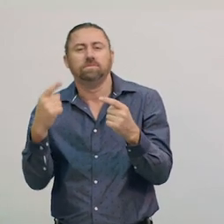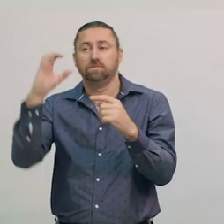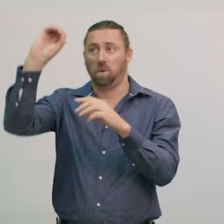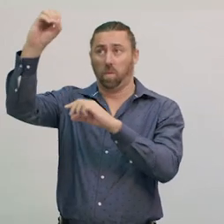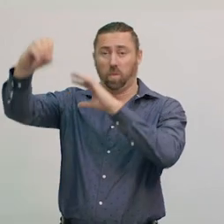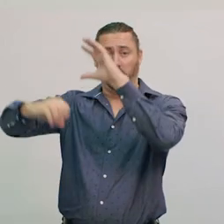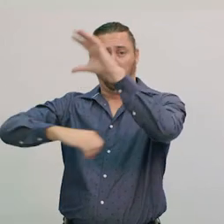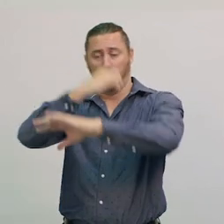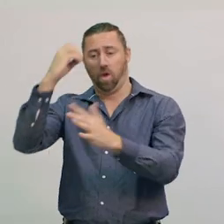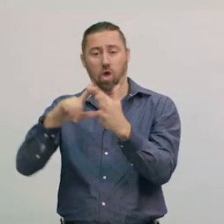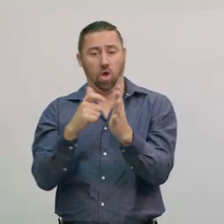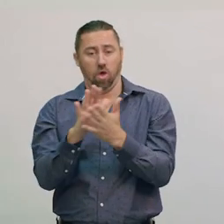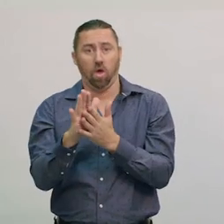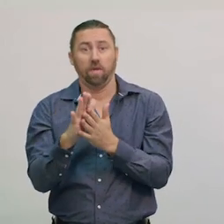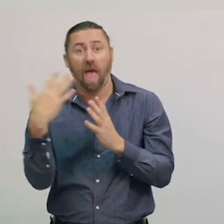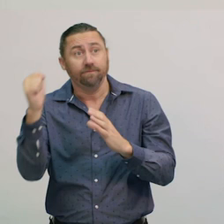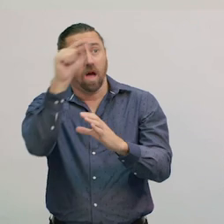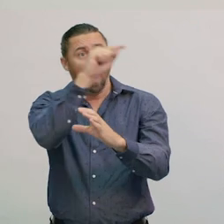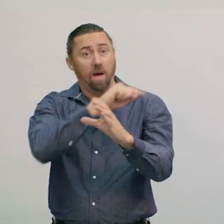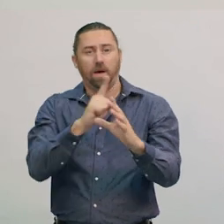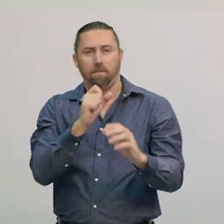The other satellites that orbit the Earth are manmade satellites,